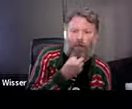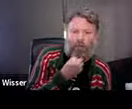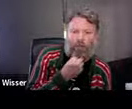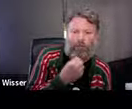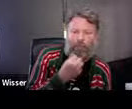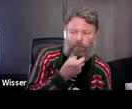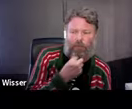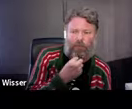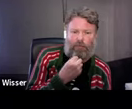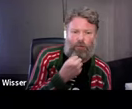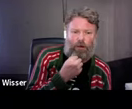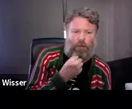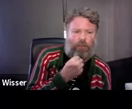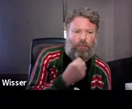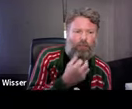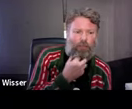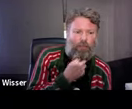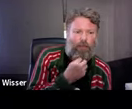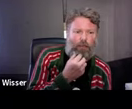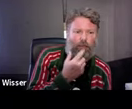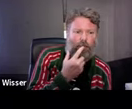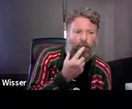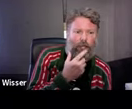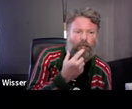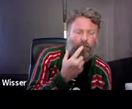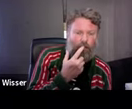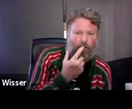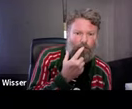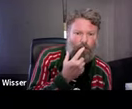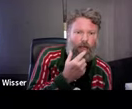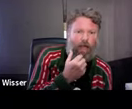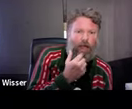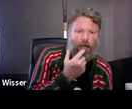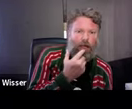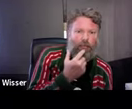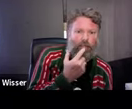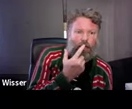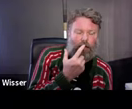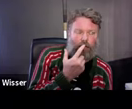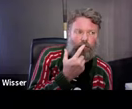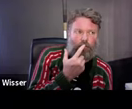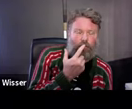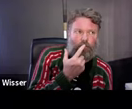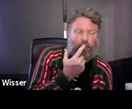basically, in 2012 I was living in Lithgow and - not Lithgow. I was